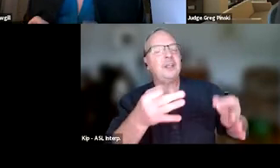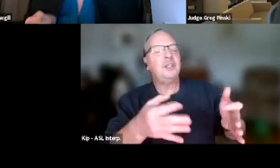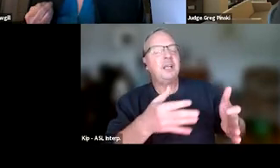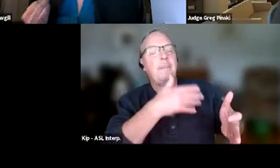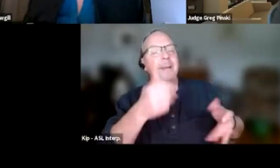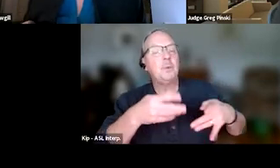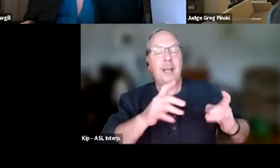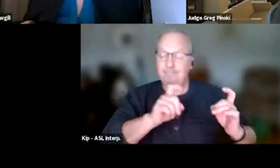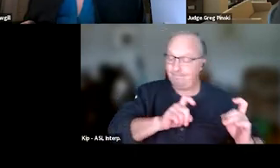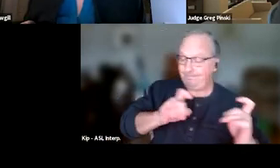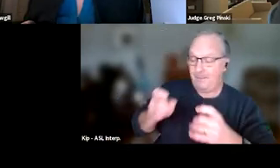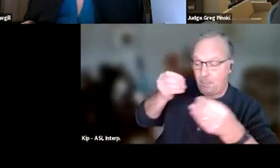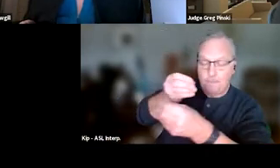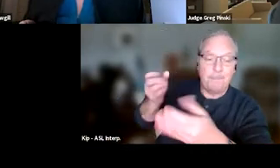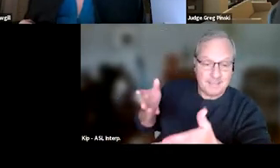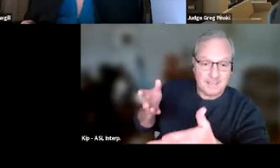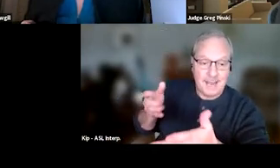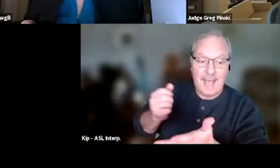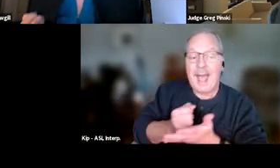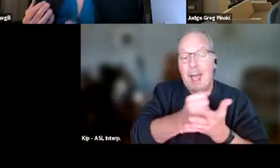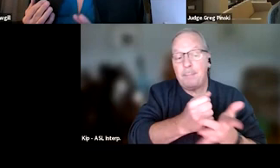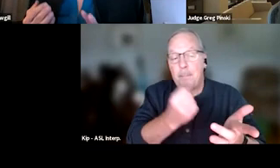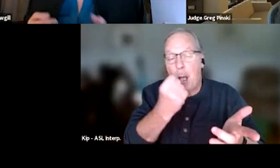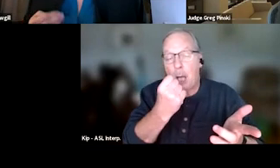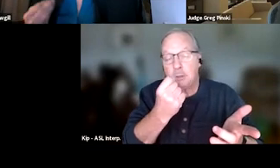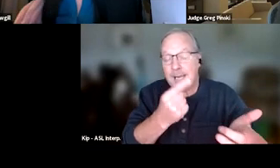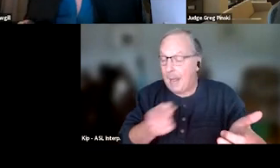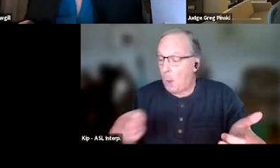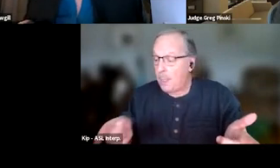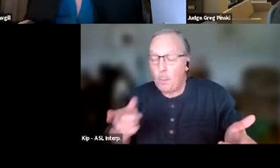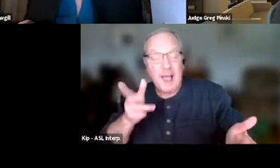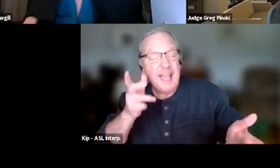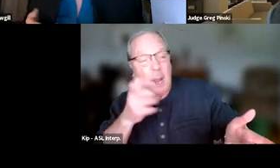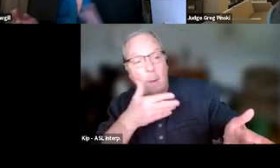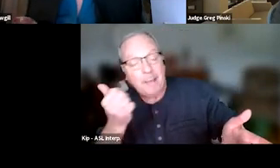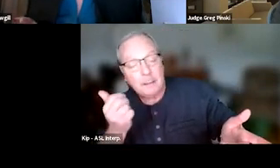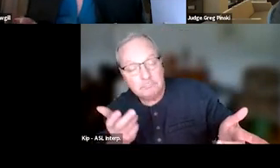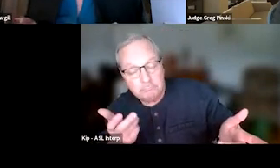Help them understand how that person will hear it better. Help give them questions, open-ended questions